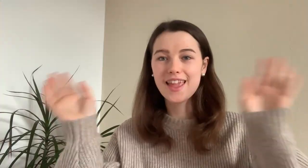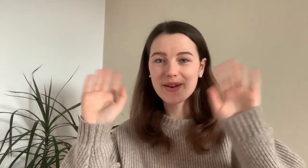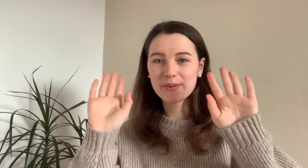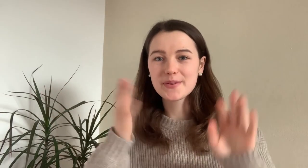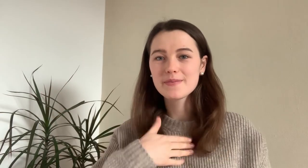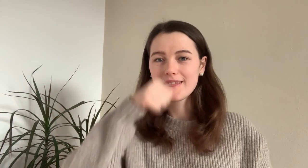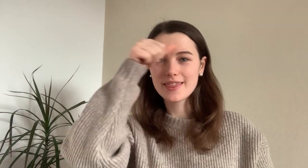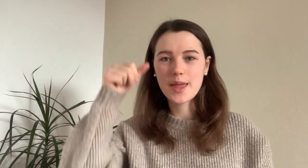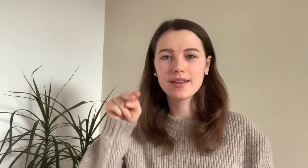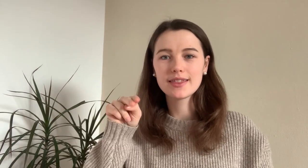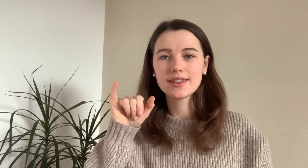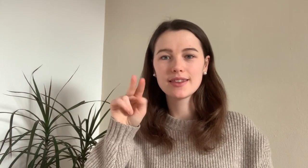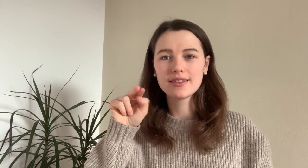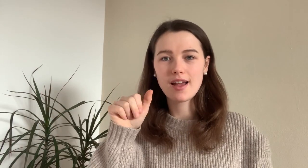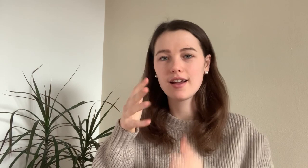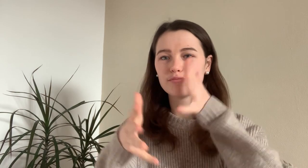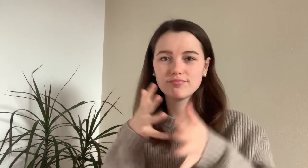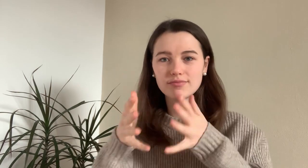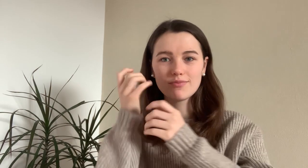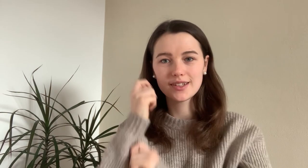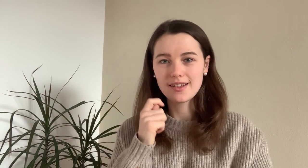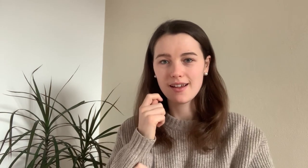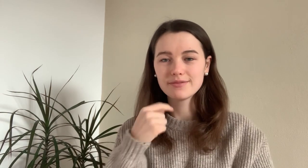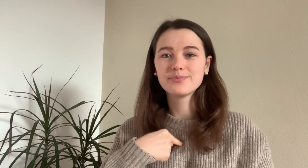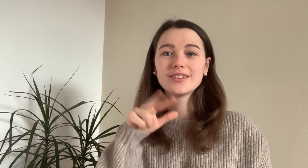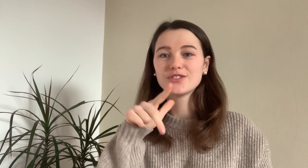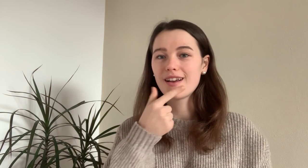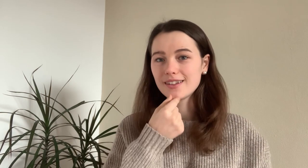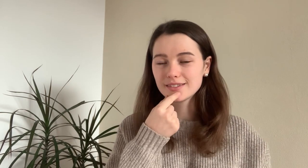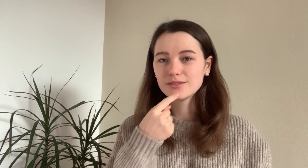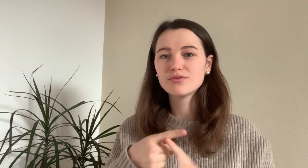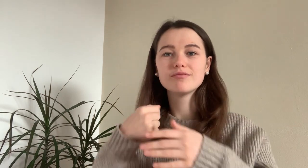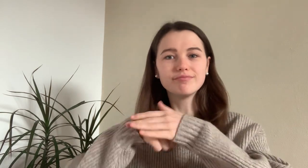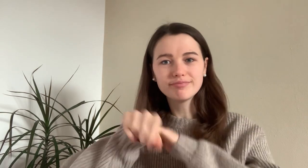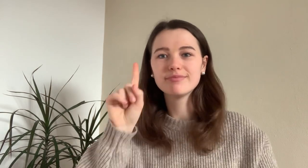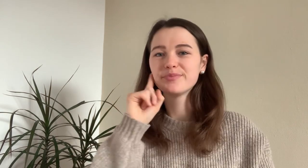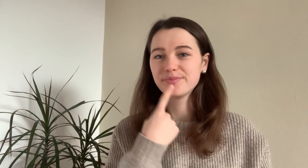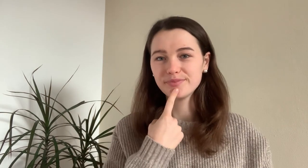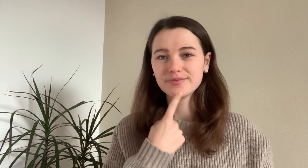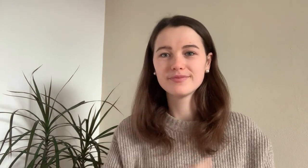Hello. My name is N-I-N-A. (sign name) I am 23 years old and I was born deaf.